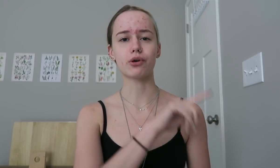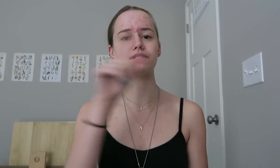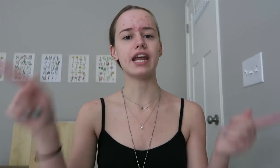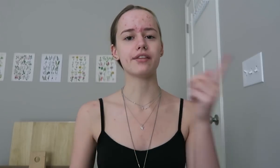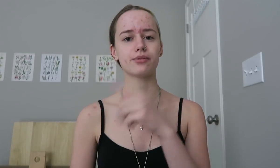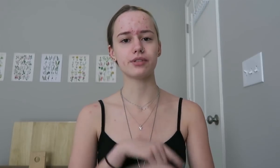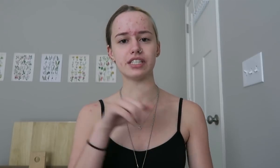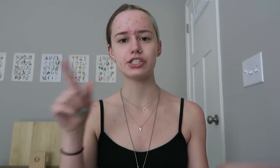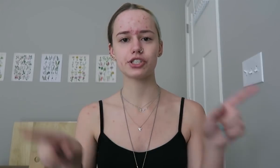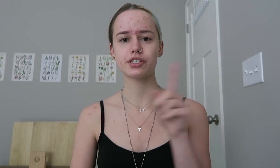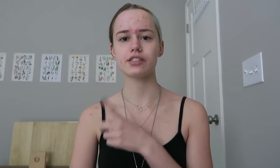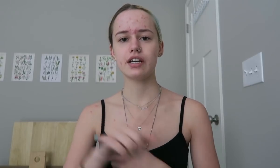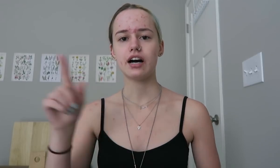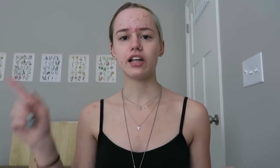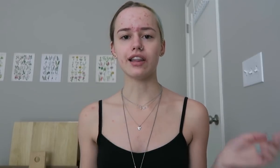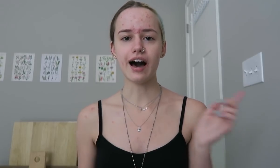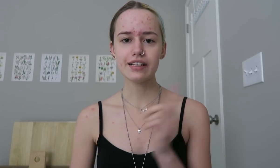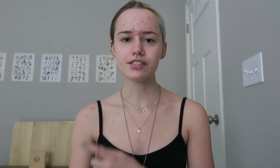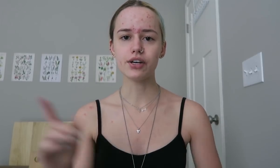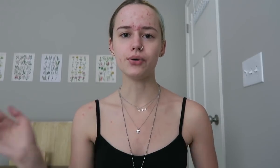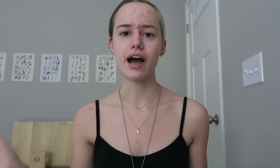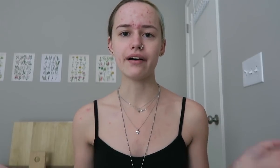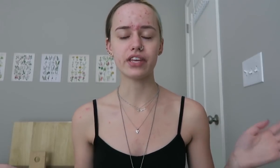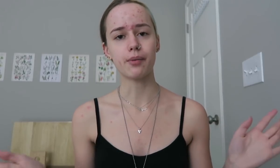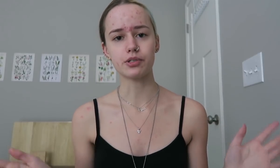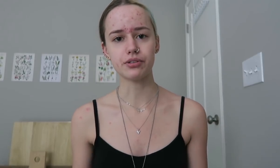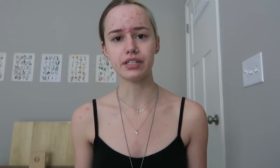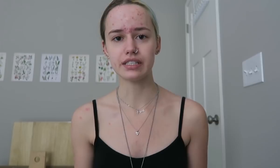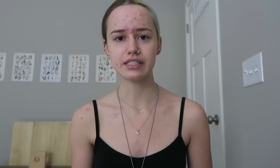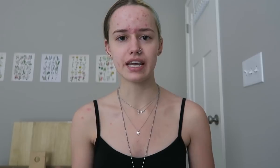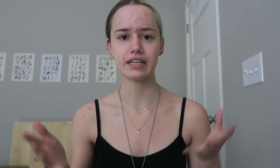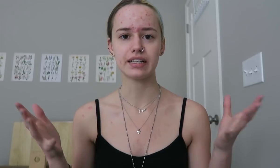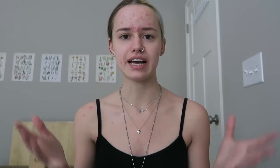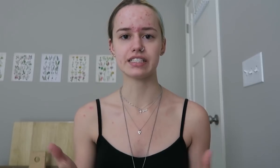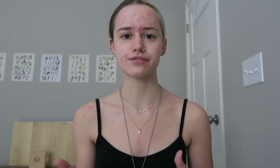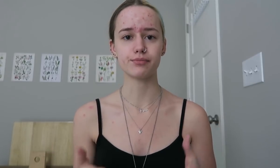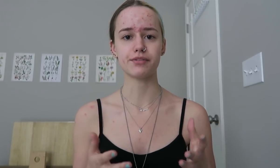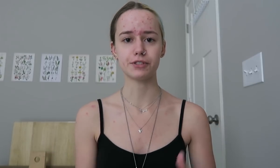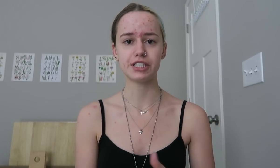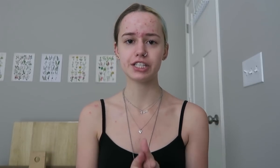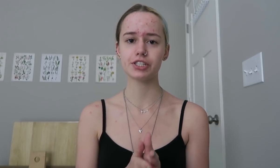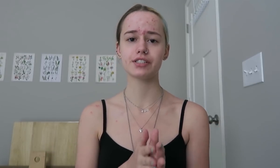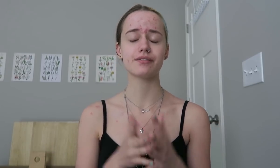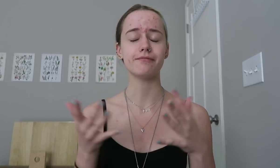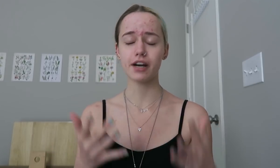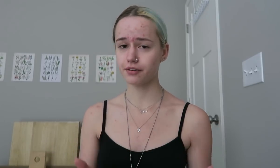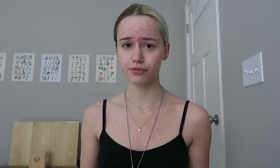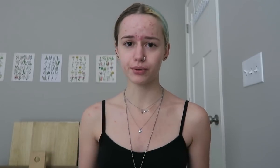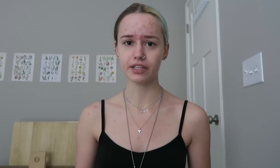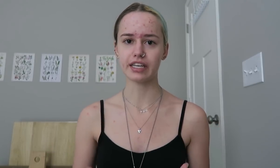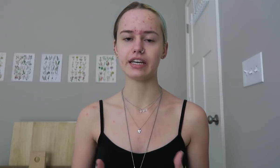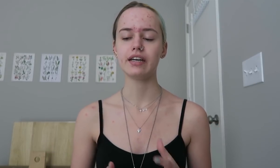are rotating through the teachers a lot. So you have the opportunity to take classes from different teachers very frequently.